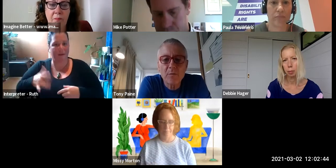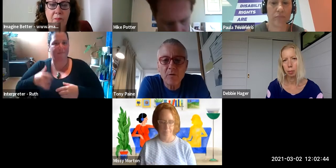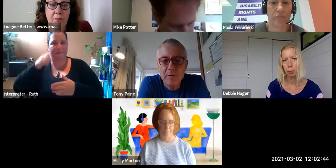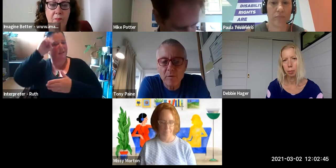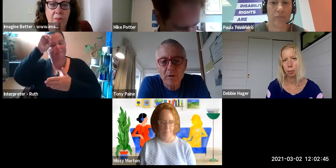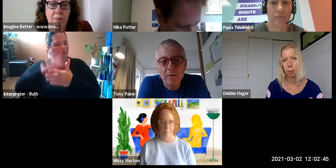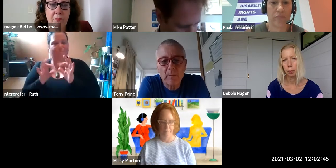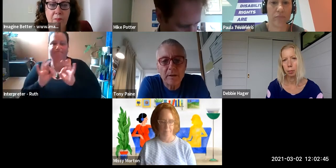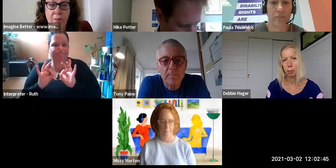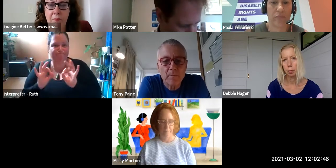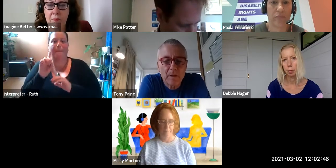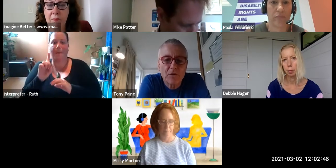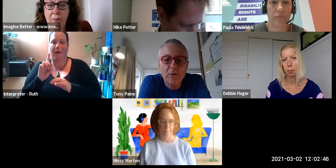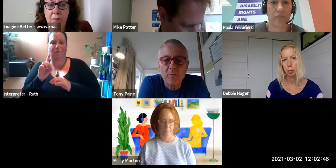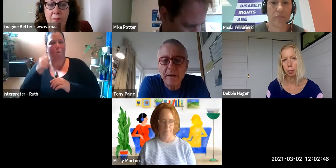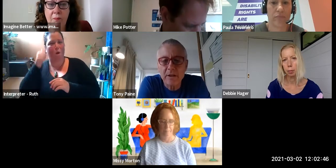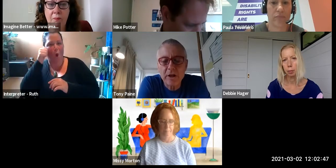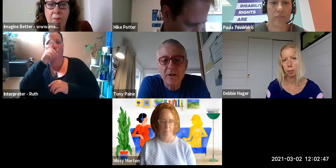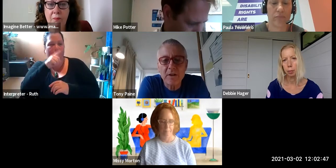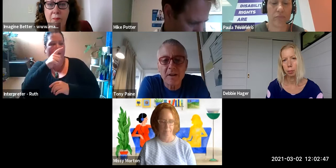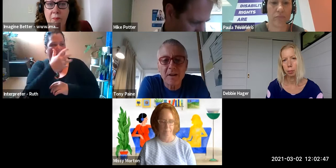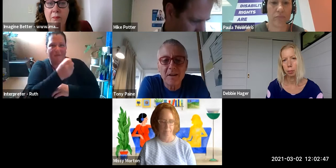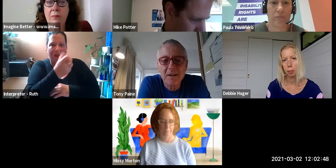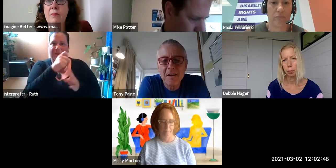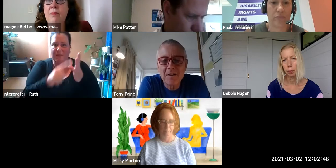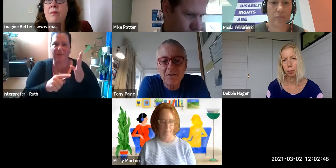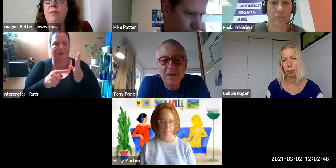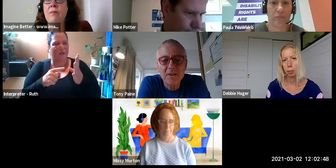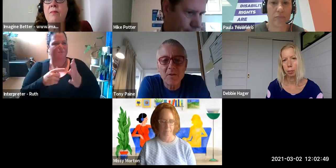of the movement and we want to make- contribute to making the changes that are so necessary